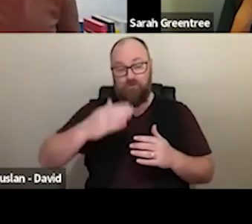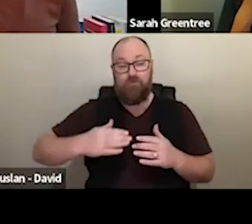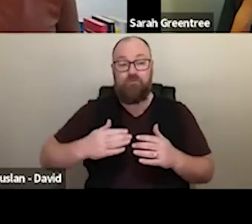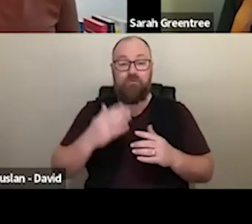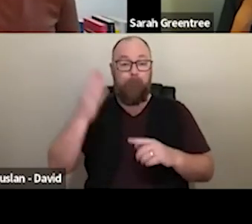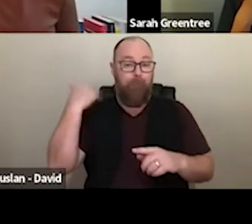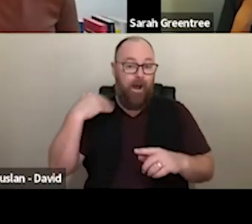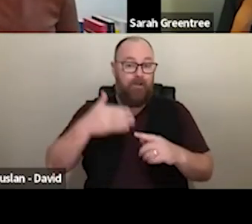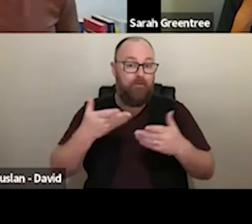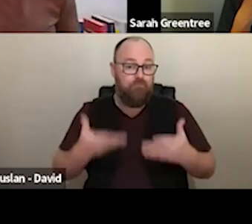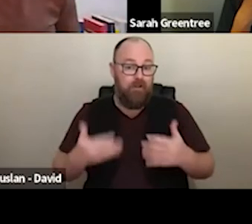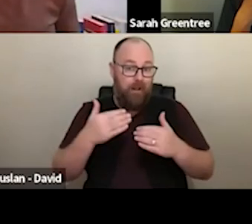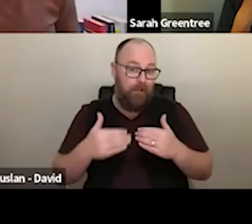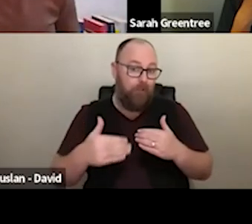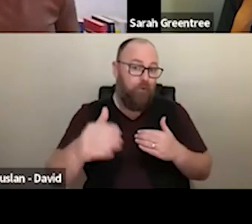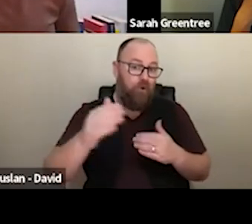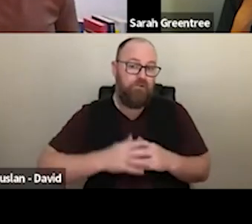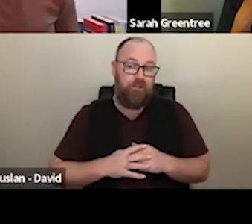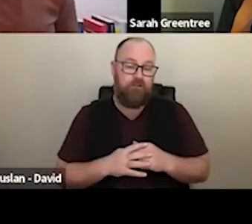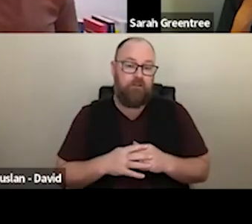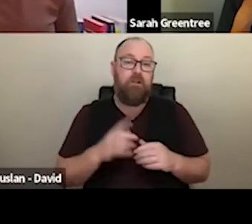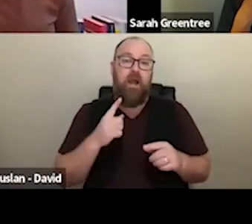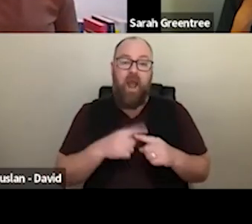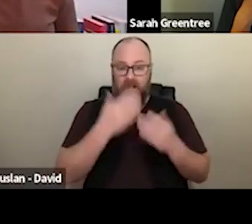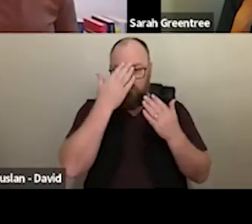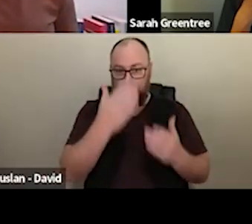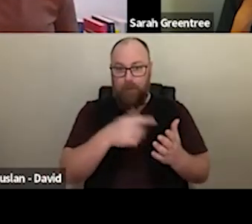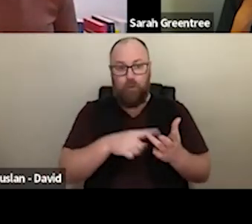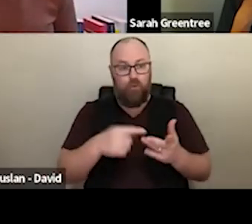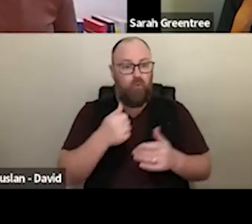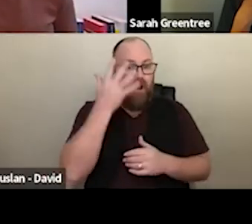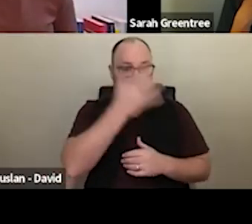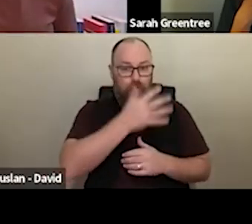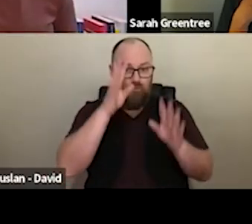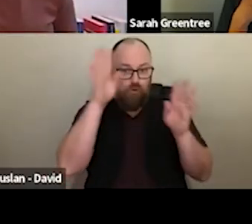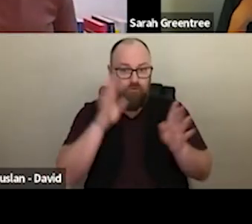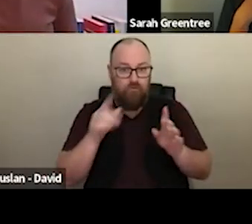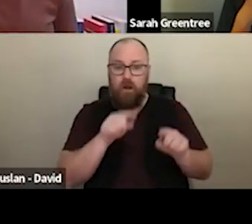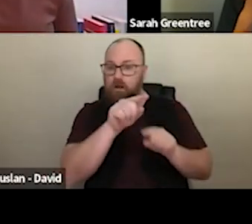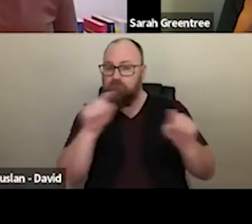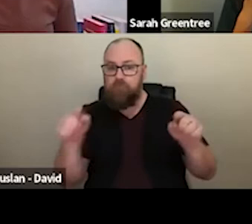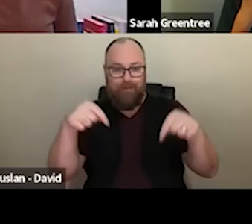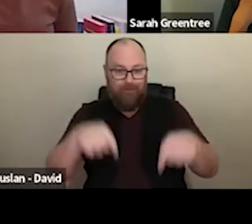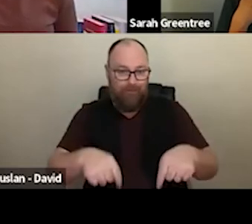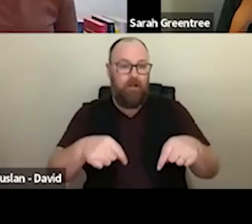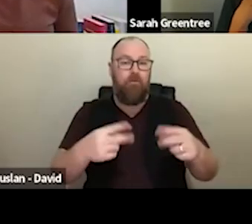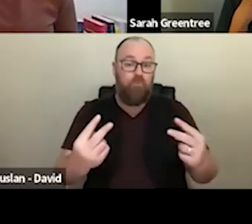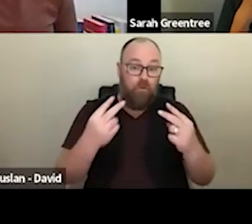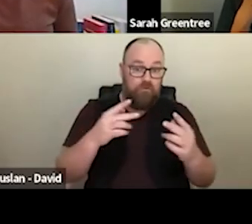first nations, people who are joining us on this call today, and certainly those who work day to day with me in the office Thanks, everyone. pay my respects to Elders past, present and emerging, and I welcome all First Nations people